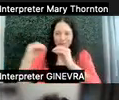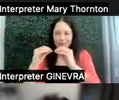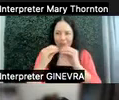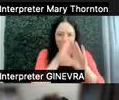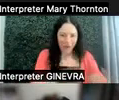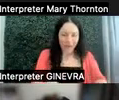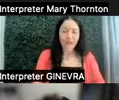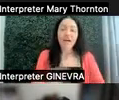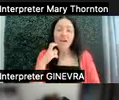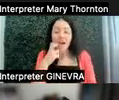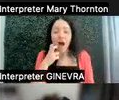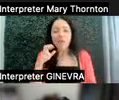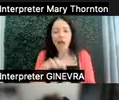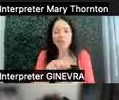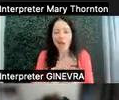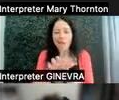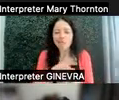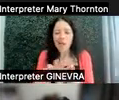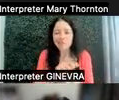My mom-- she bans gum in her presence.